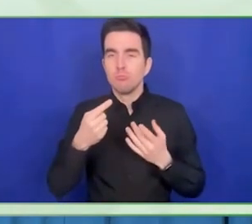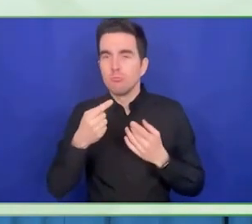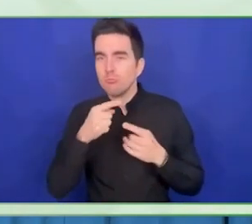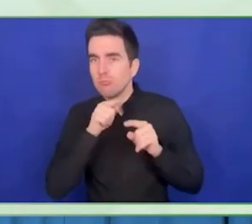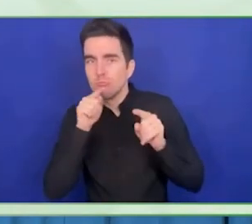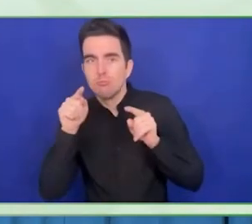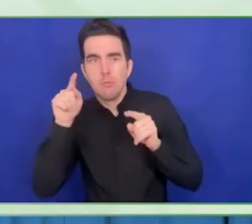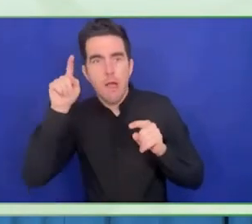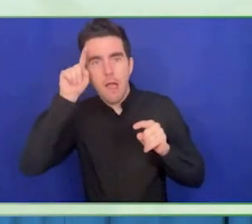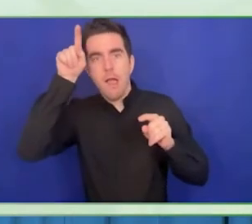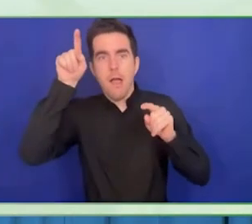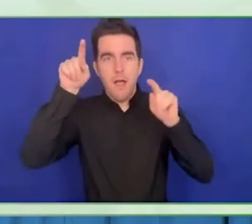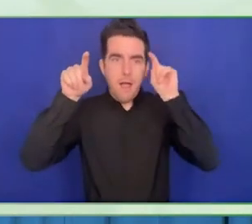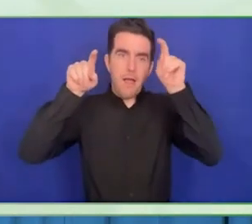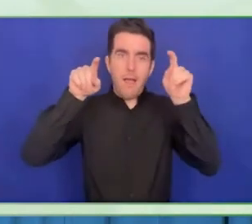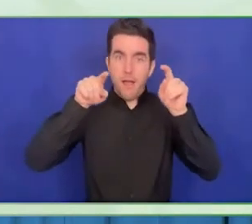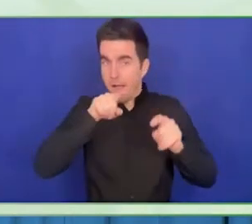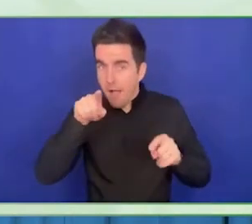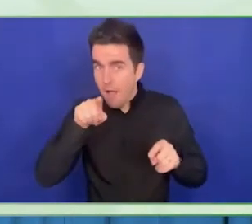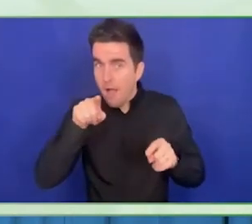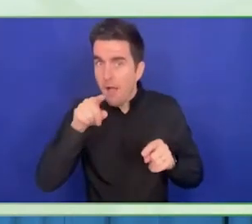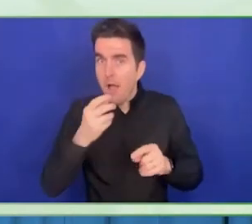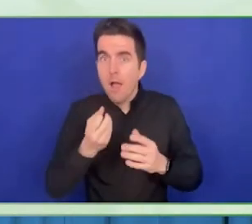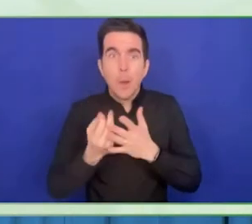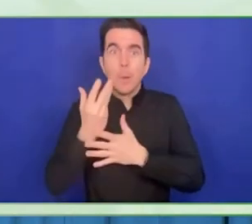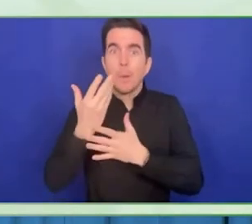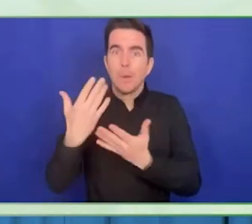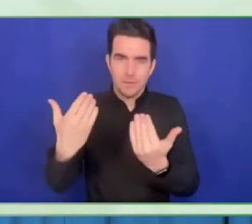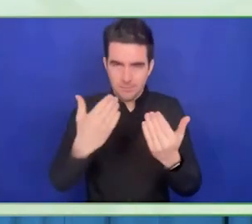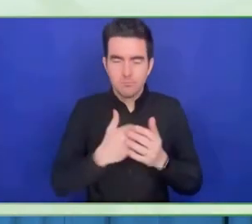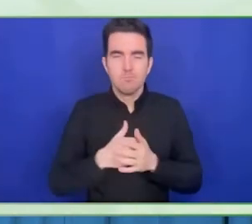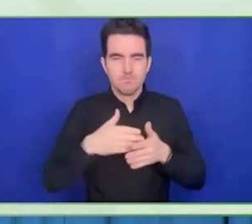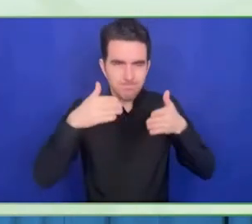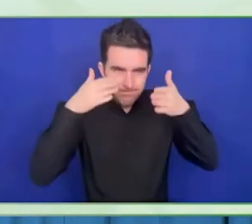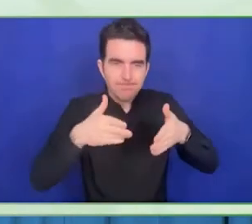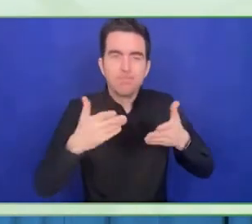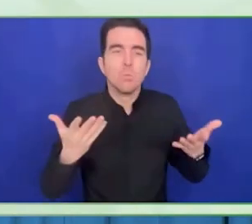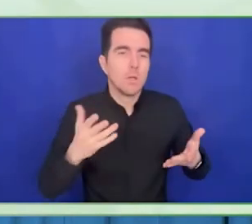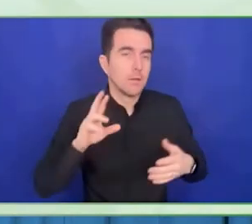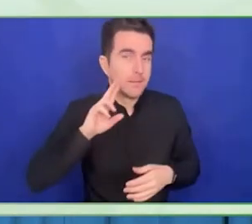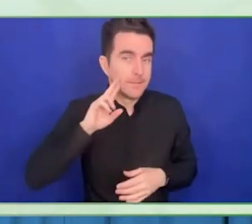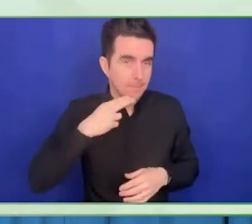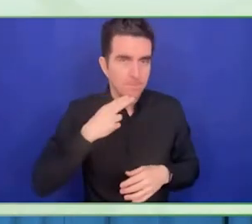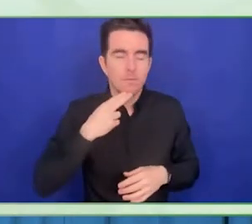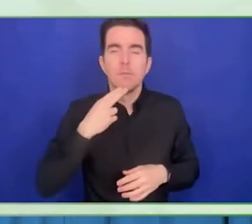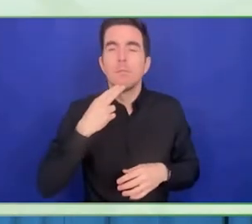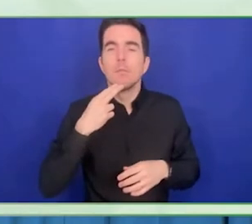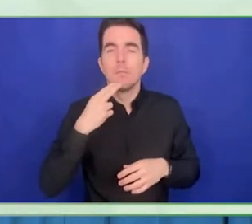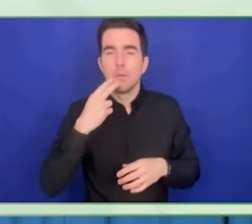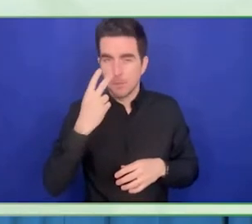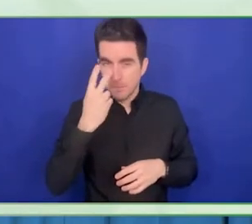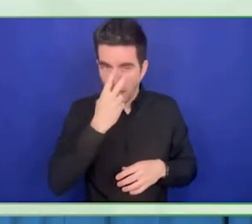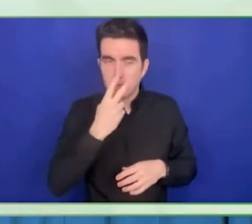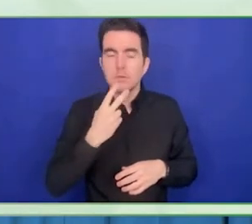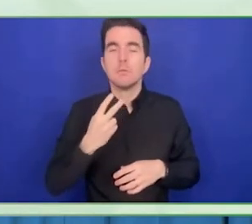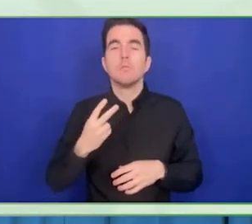projects mainly in Asia with a few exceptions which are global initiatives.